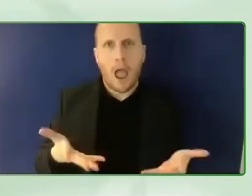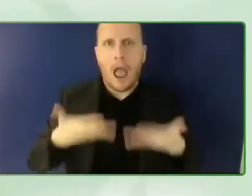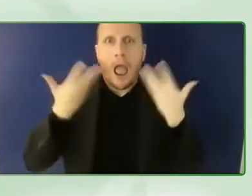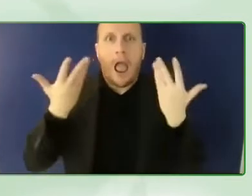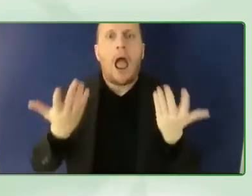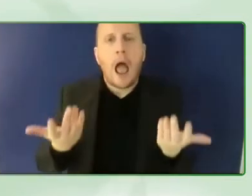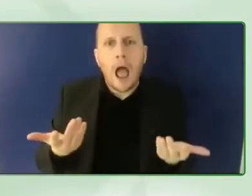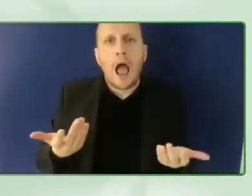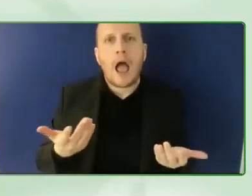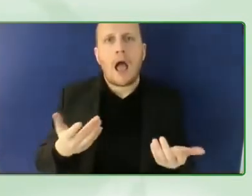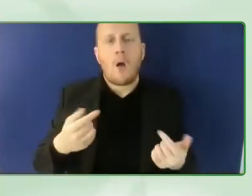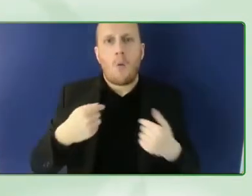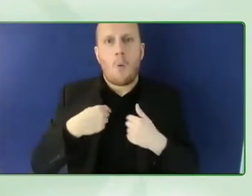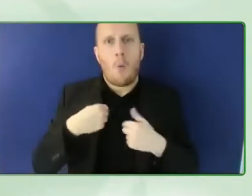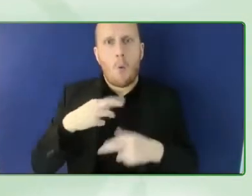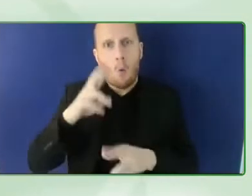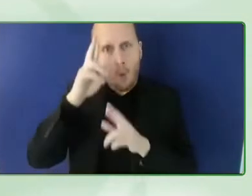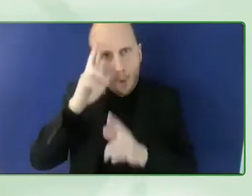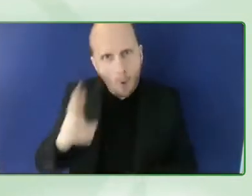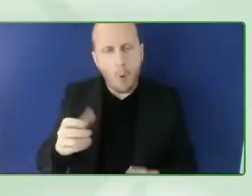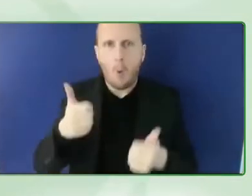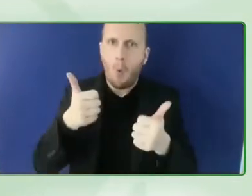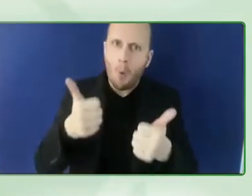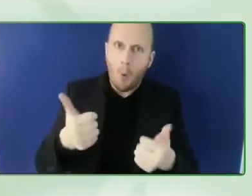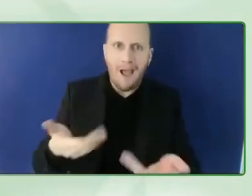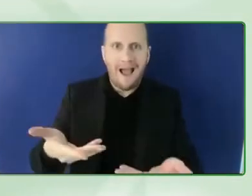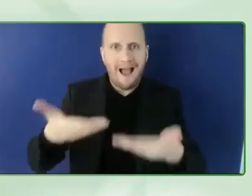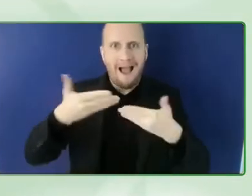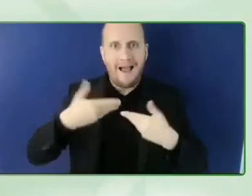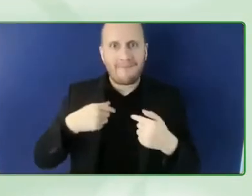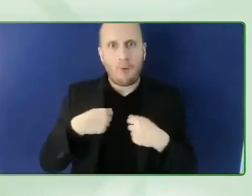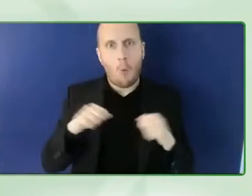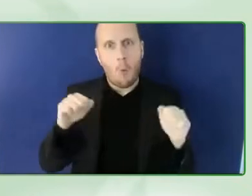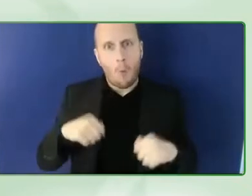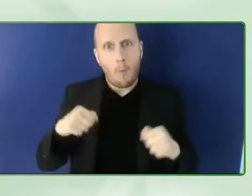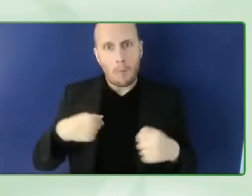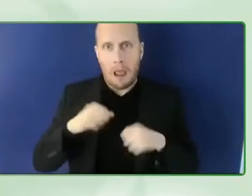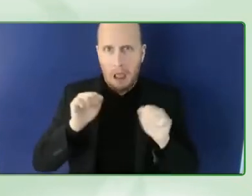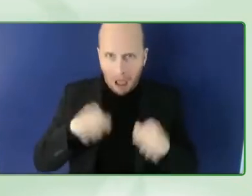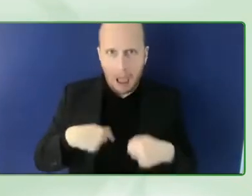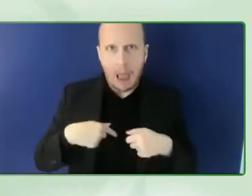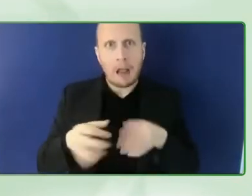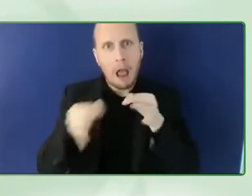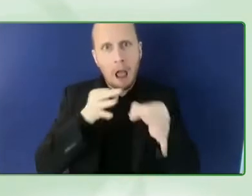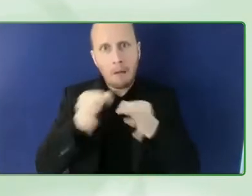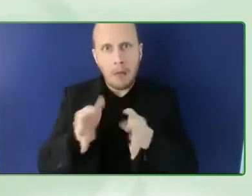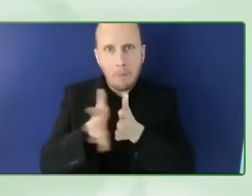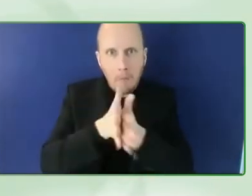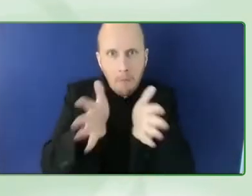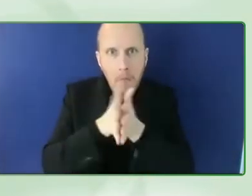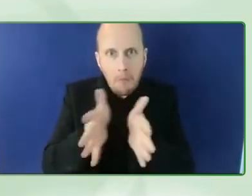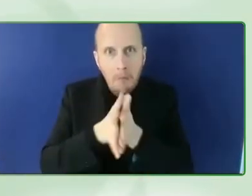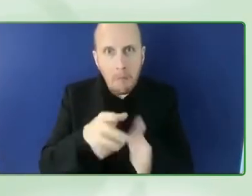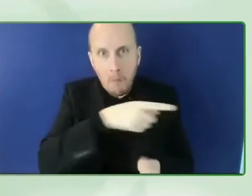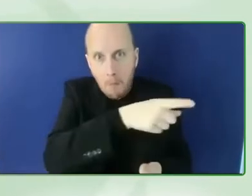by the opportunity to share with the friends of zero the with the zero project community